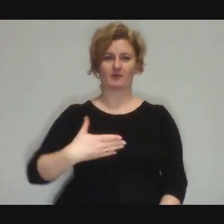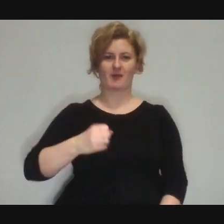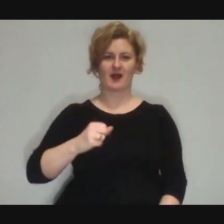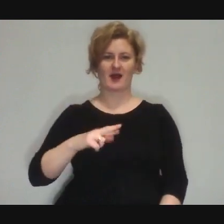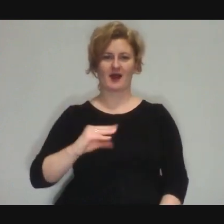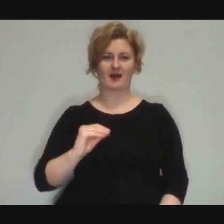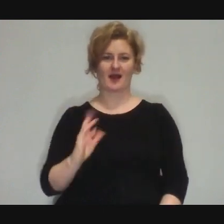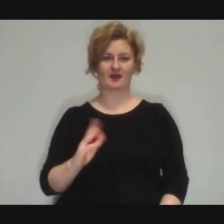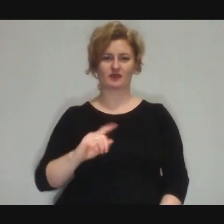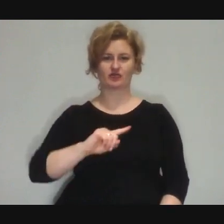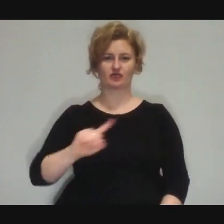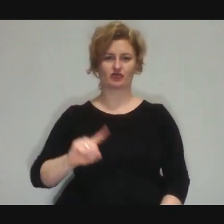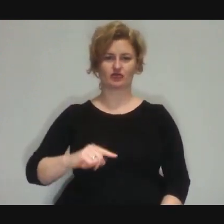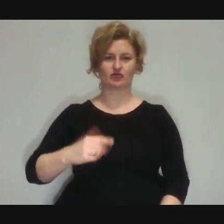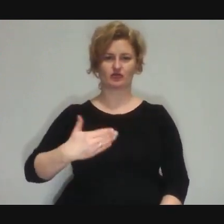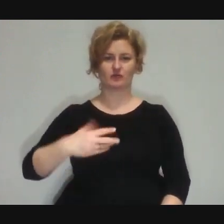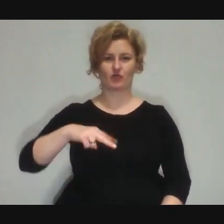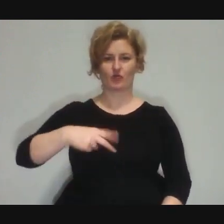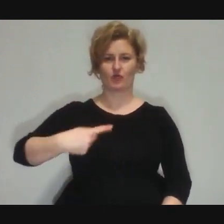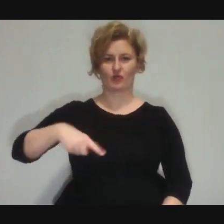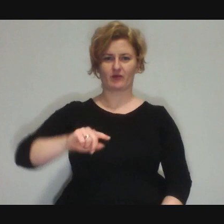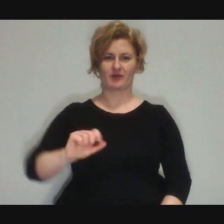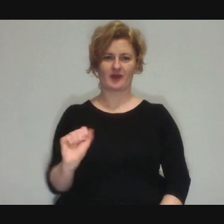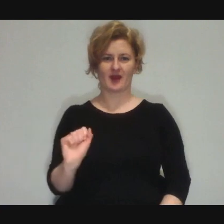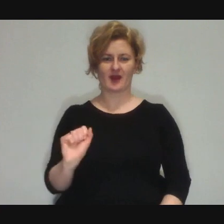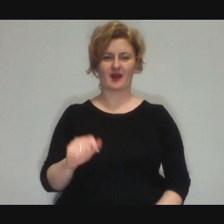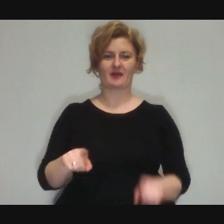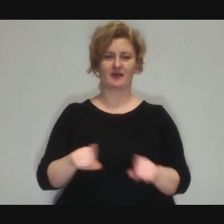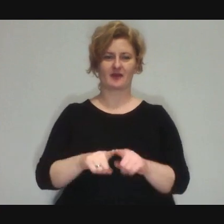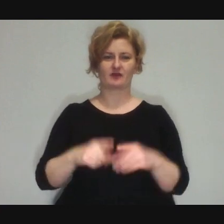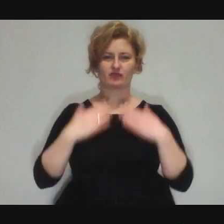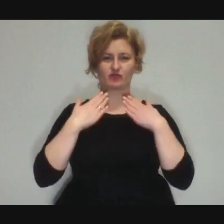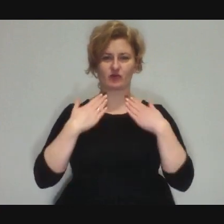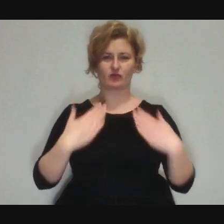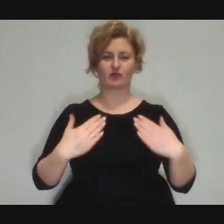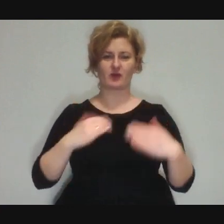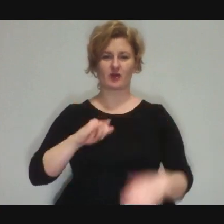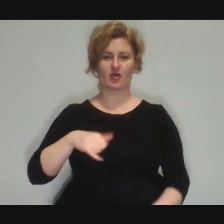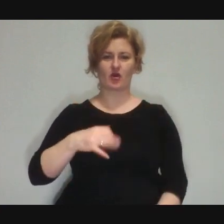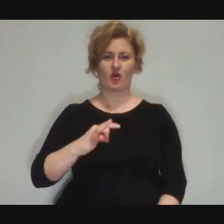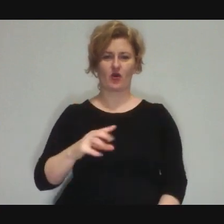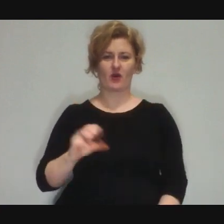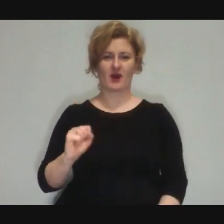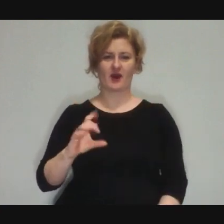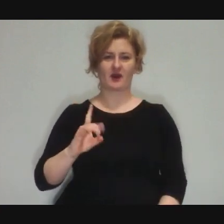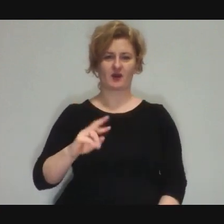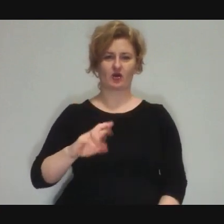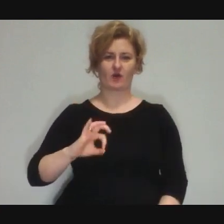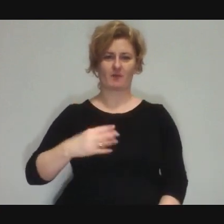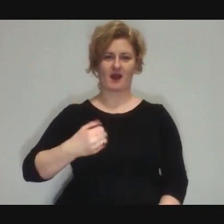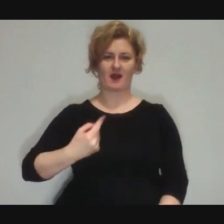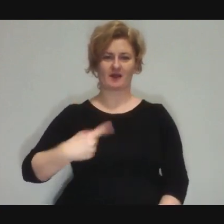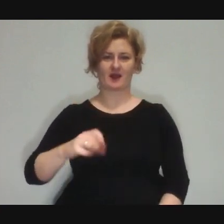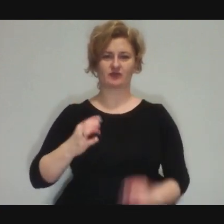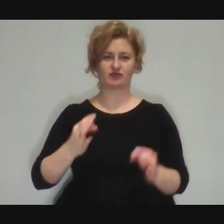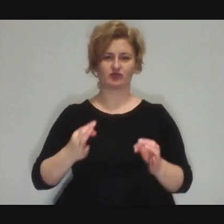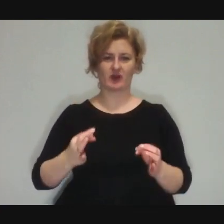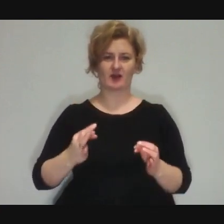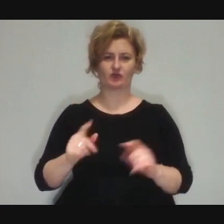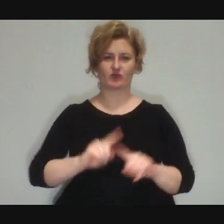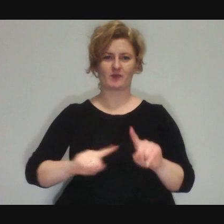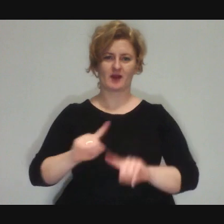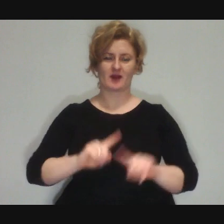Dominika: About whom I will tell you more in a moment, but I also want to thank Jola Gromada, who is translating today's event into Polish sign language.